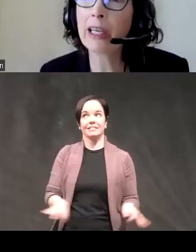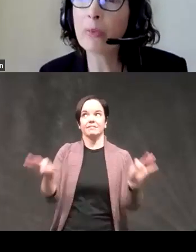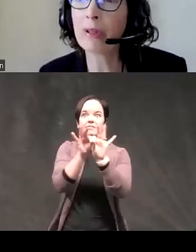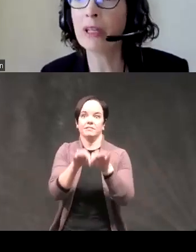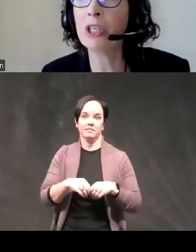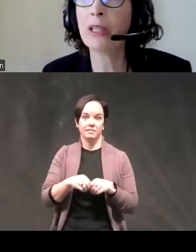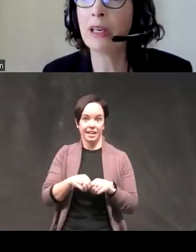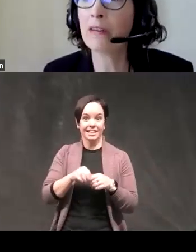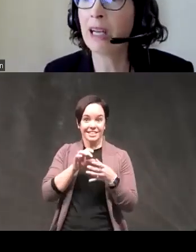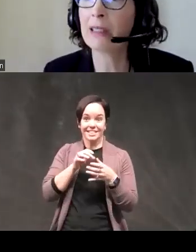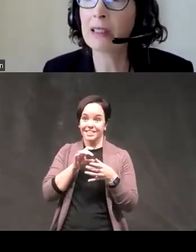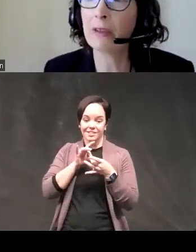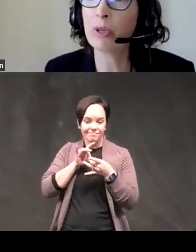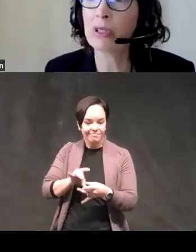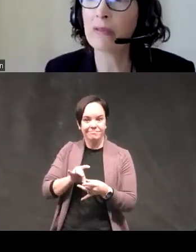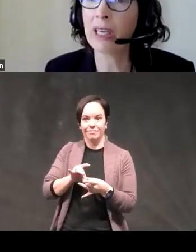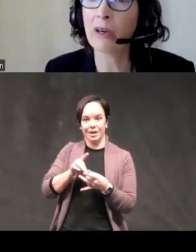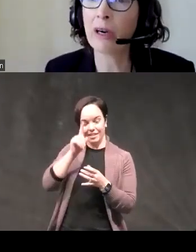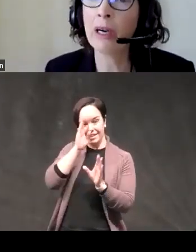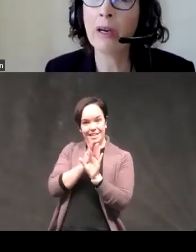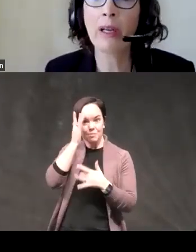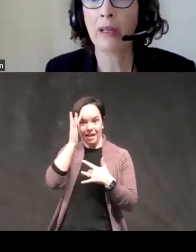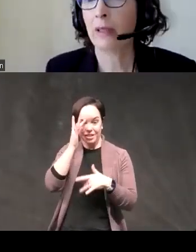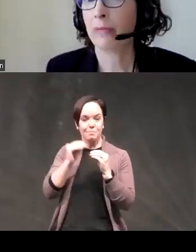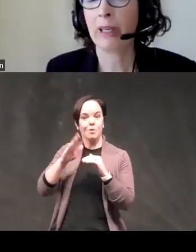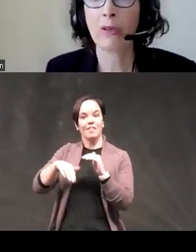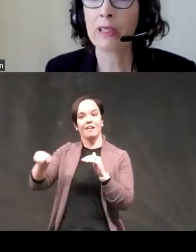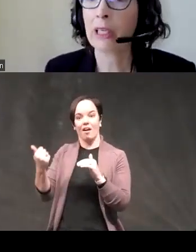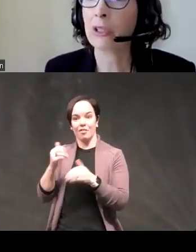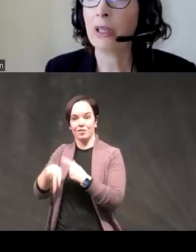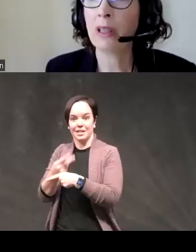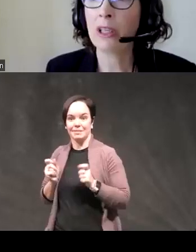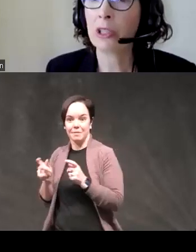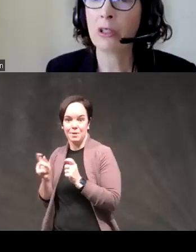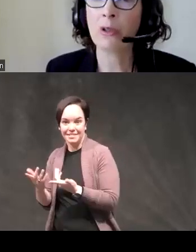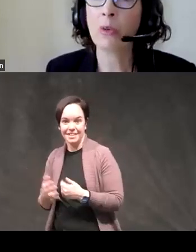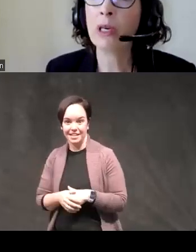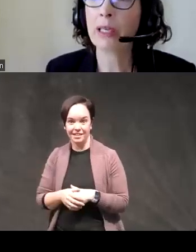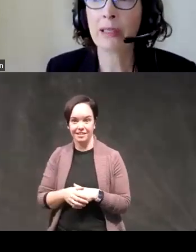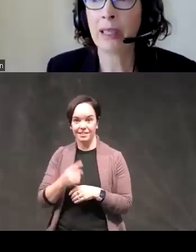Psychopathology than other facets of impulsivity are in cross-sectional and longitudinal work it's